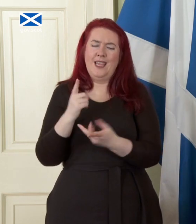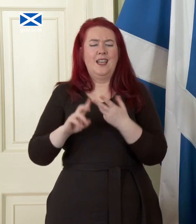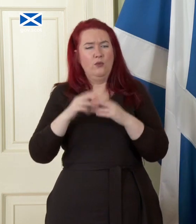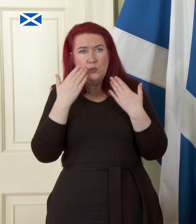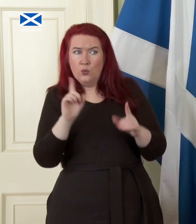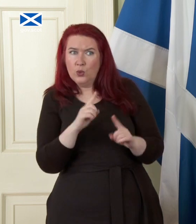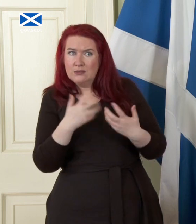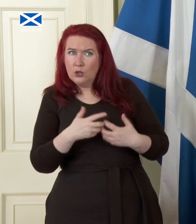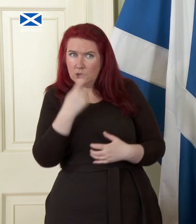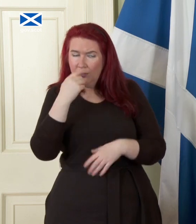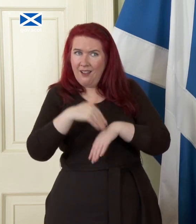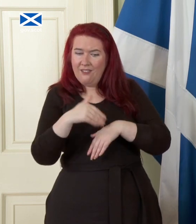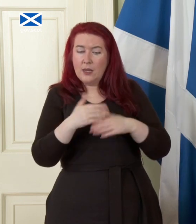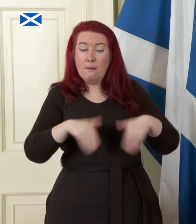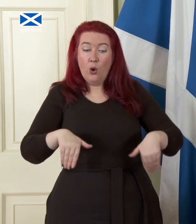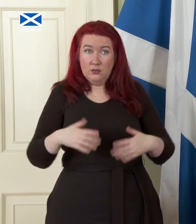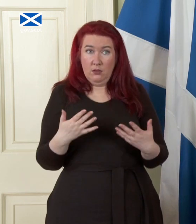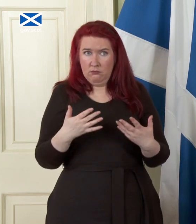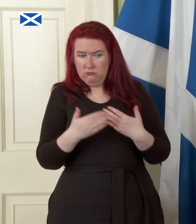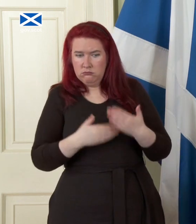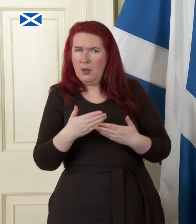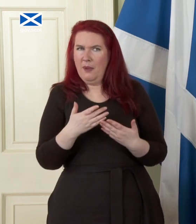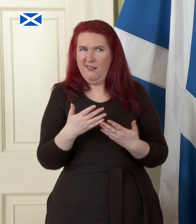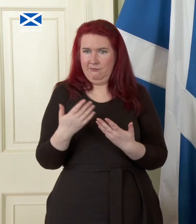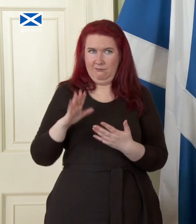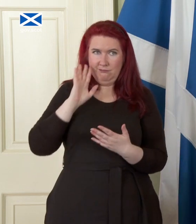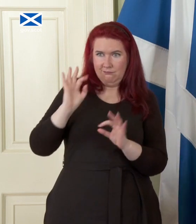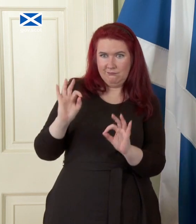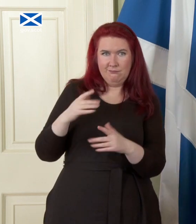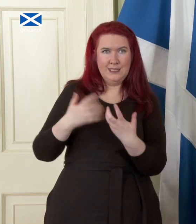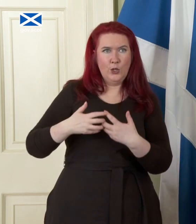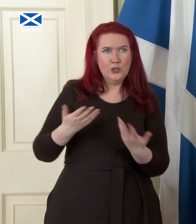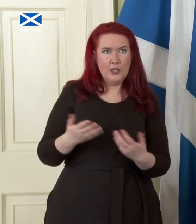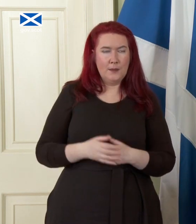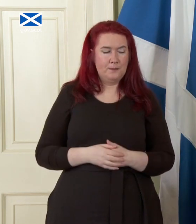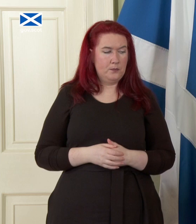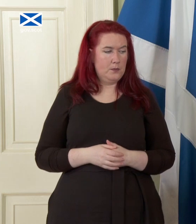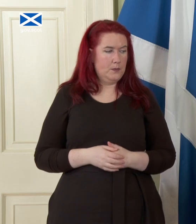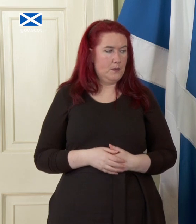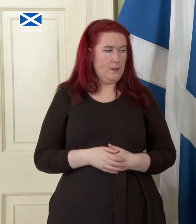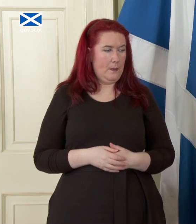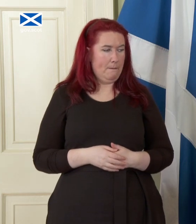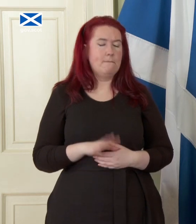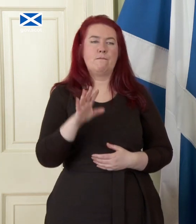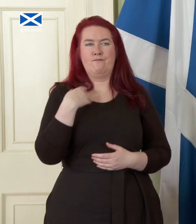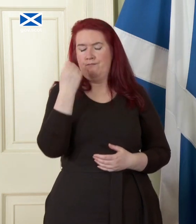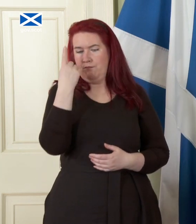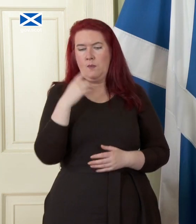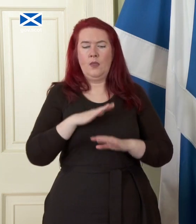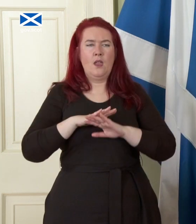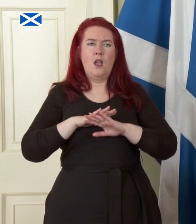can agree that hasn't happened. So, we're not asking anybody to take unspecified things. We've